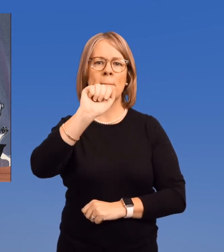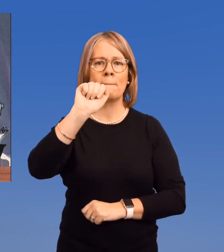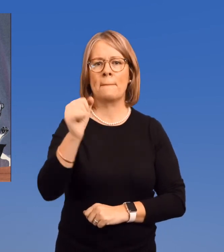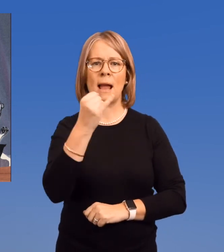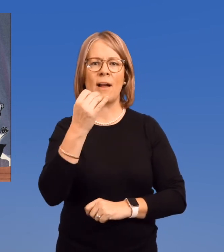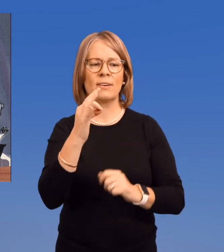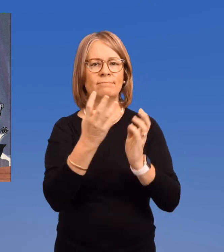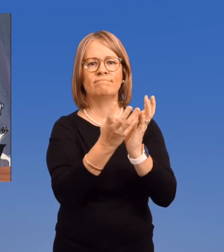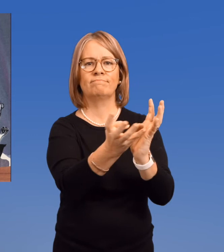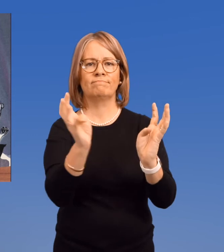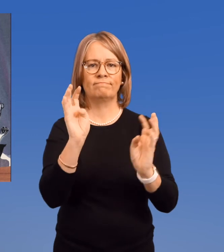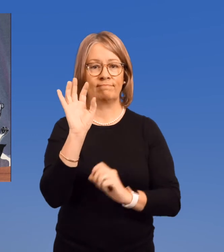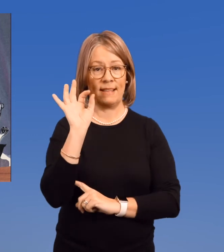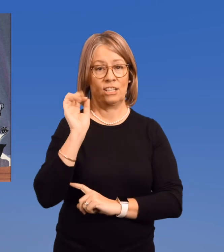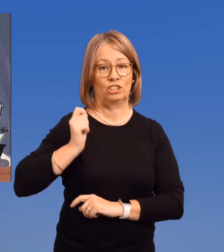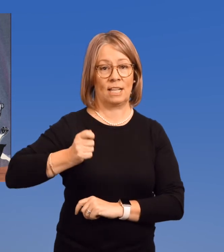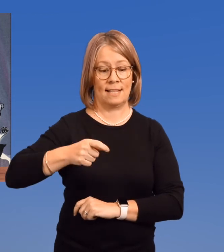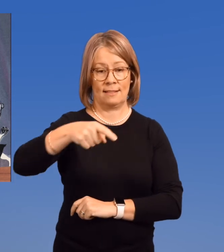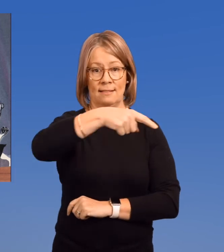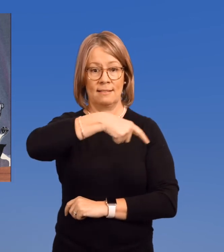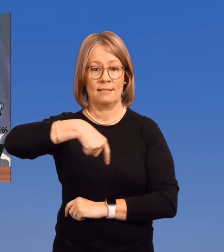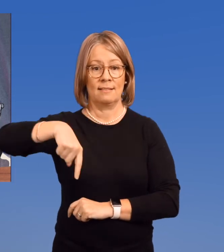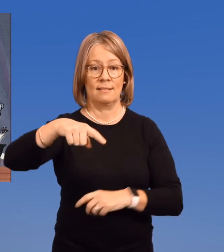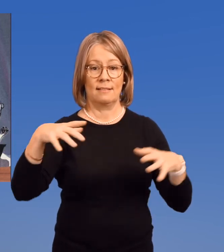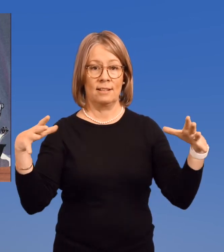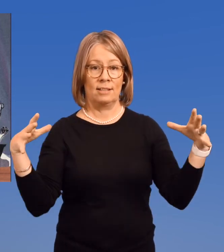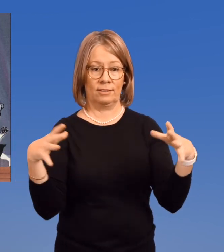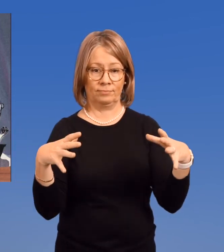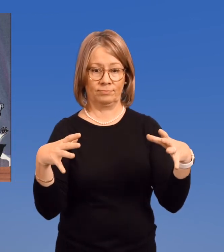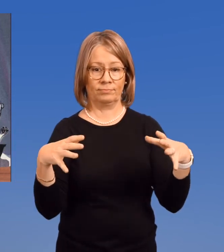of the majority of the nine judges.